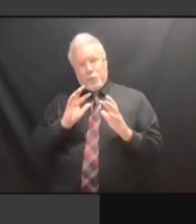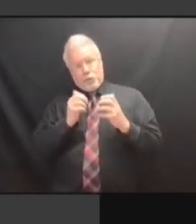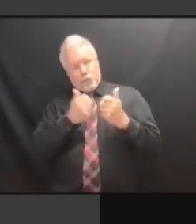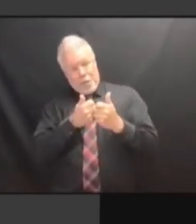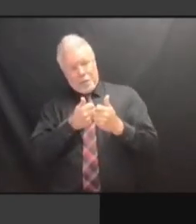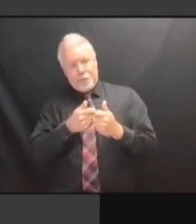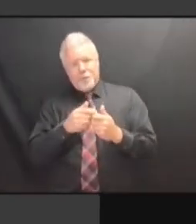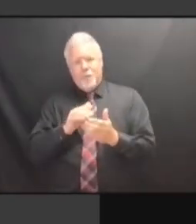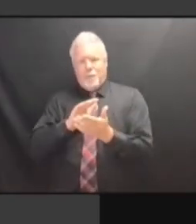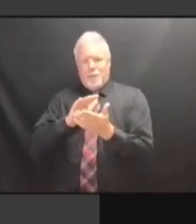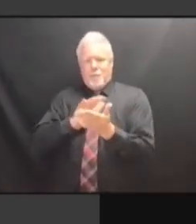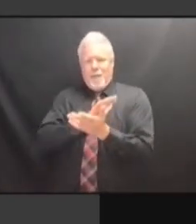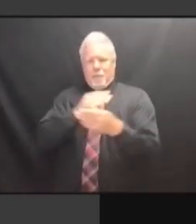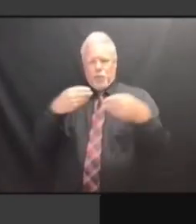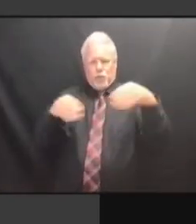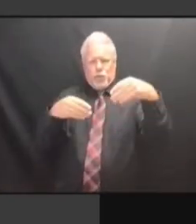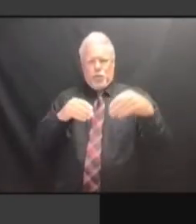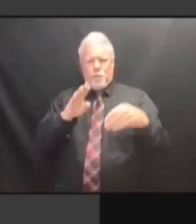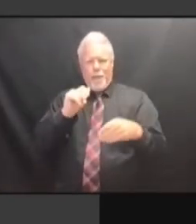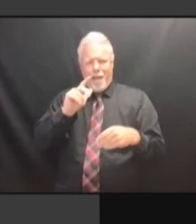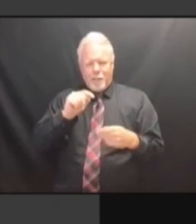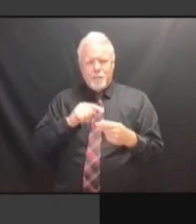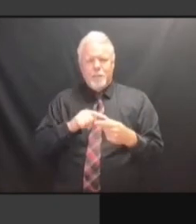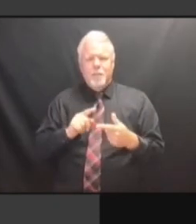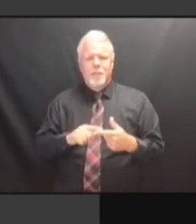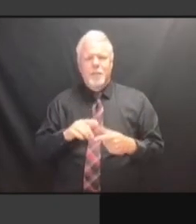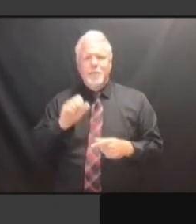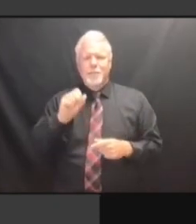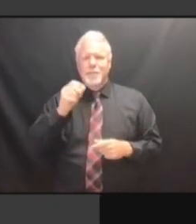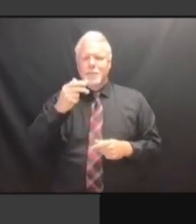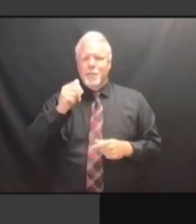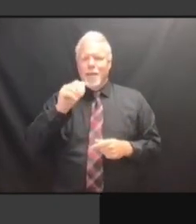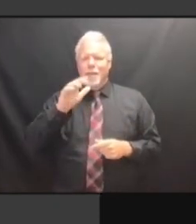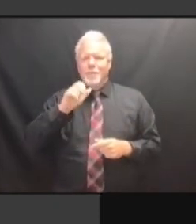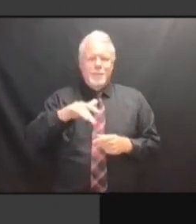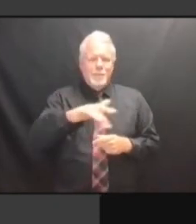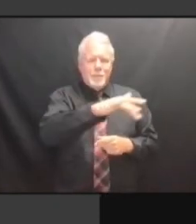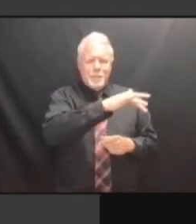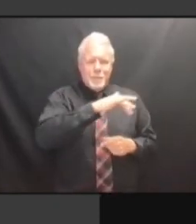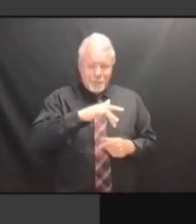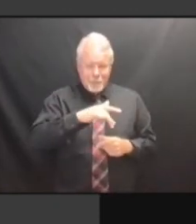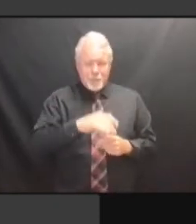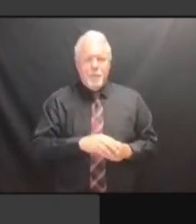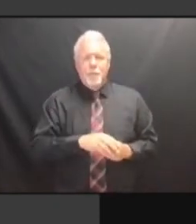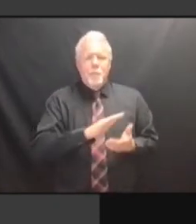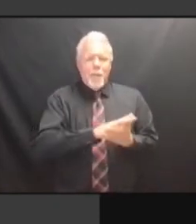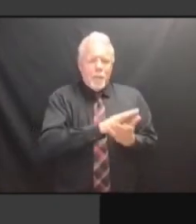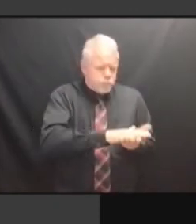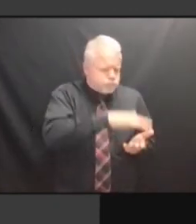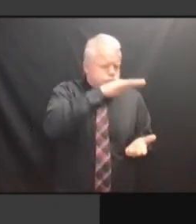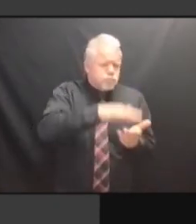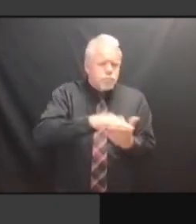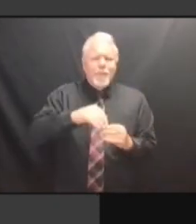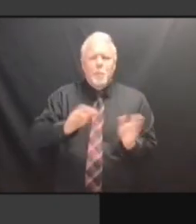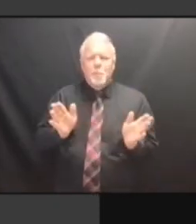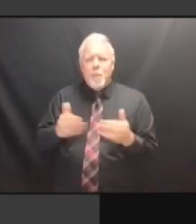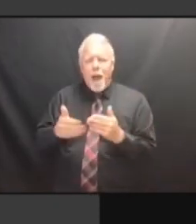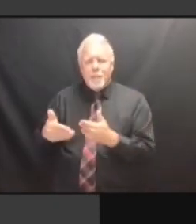DIFFERENT FLOORS, AND SOME DIFFERENT FLOORS, AND SOME PEOPLE DIFFERENT FLOORS, AND SOME PEOPLE WERE DIFFERENT FLOORS, AND SOME PEOPLE WERE BRINGING DIFFERENT FLOORS, AND SOME PEOPLE WERE BRINGING THE DIFFERENT FLOORS, AND SOME PEOPLE WERE BRINGING THE BALLOTS PEOPLE WERE BRINGING THE BALLOTS PEOPLE WERE BRINGING THE BALLOTS DOWN PEOPLE WERE BRINGING THE BALLOTS DOWN TO PEOPLE WERE BRINGING THE BALLOTS DOWN TO A PEOPLE WERE BRINGING THE BALLOTS DOWN TO A DIFFERENT PEOPLE WERE BRINGING THE BALLOTS DOWN TO A DIFFERENT FLOOR PEOPLE WERE BRINGING THE BALLOTS DOWN TO A DIFFERENT FLOOR AND DOWN TO A DIFFERENT FLOOR AND DOWN TO A DIFFERENT FLOOR AND THAT DOWN TO A DIFFERENT FLOOR AND THAT ROOM DOWN TO A DIFFERENT FLOOR AND THAT ROOM WHERE DOWN TO A DIFFERENT FLOOR AND THAT ROOM WHERE THEY DOWN TO A DIFFERENT FLOOR AND THAT ROOM WHERE THEY WERE DOWN TO A DIFFERENT FLOOR AND THAT ROOM WHERE THEY WERE DOING THAT ROOM WHERE THEY WERE DOING THAT ROOM WHERE THEY WERE DOING THE THAT ROOM WHERE THEY WERE DOING THE SCANNING THAT ROOM WHERE THEY WERE DOING THE SCANNING WAS THAT ROOM WHERE THEY WERE DOING THE SCANNING WAS CRAMPED, THAT ROOM WHERE THEY WERE DOING THE SCANNING WAS CRAMPED, HAD THE SCANNING WAS CRAMPED, HAD THE SCANNING WAS CRAMPED, HAD ONE THE SCANNING WAS CRAMPED, HAD ONE SMALL THE SCANNING WAS CRAMPED, HAD ONE SMALL TABLE THE SCANNING WAS CRAMPED, HAD ONE SMALL TABLE SET THE SCANNING WAS CRAMPED, HAD ONE SMALL TABLE SET UP THE SCANNING WAS CRAMPED, HAD ONE SMALL TABLE SET UP IN THE SCANNING WAS CRAMPED, HAD ONE SMALL TABLE SET UP IN THE ONE SMALL TABLE SET UP IN THE ONE SMALL TABLE SET UP IN THE MIDDLE